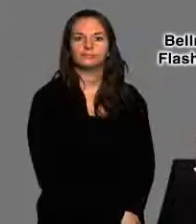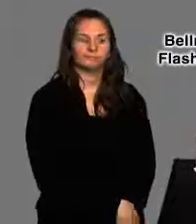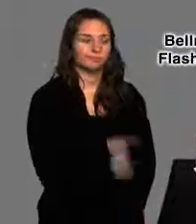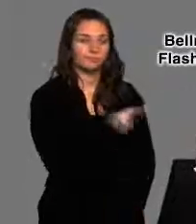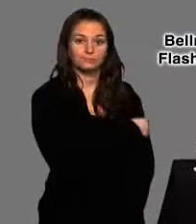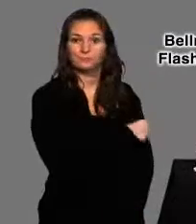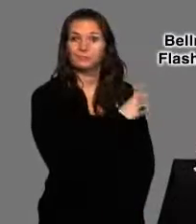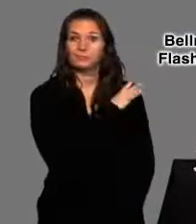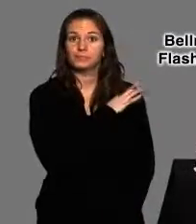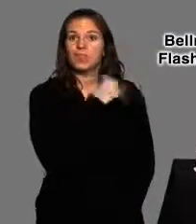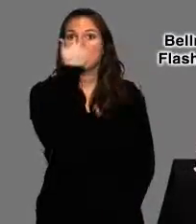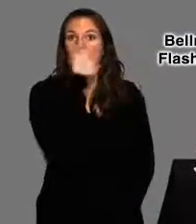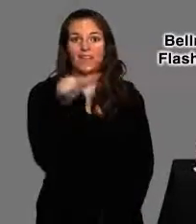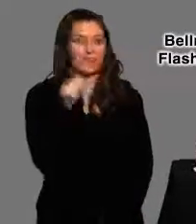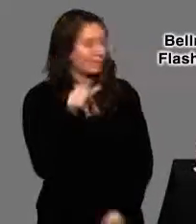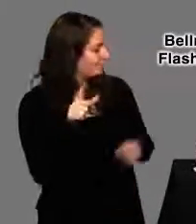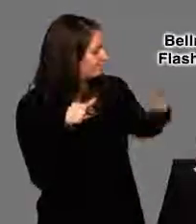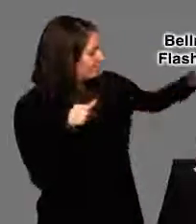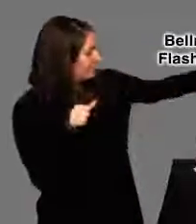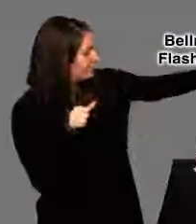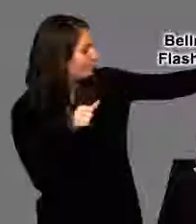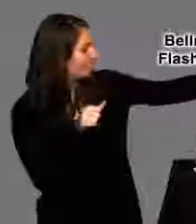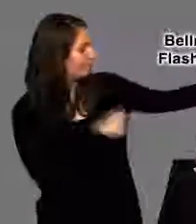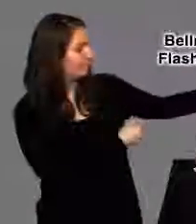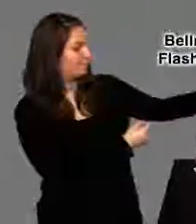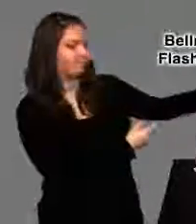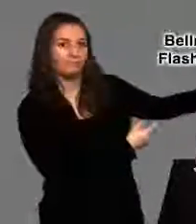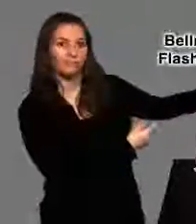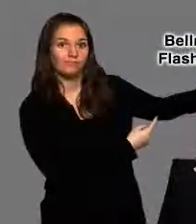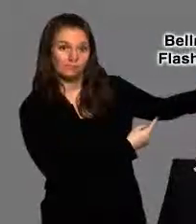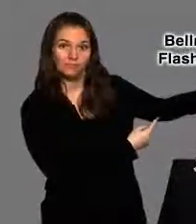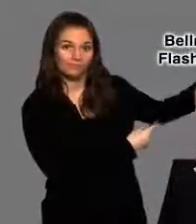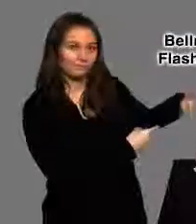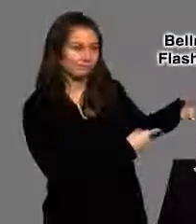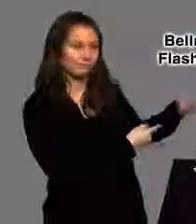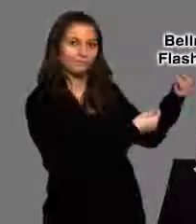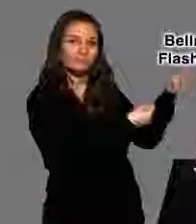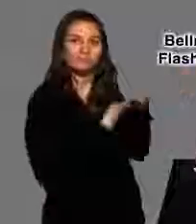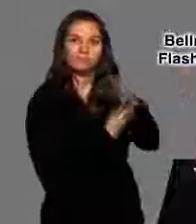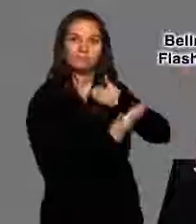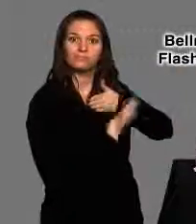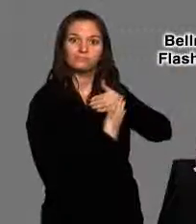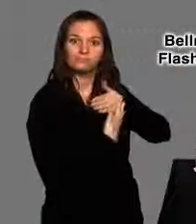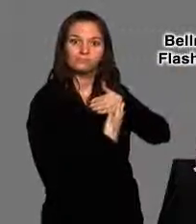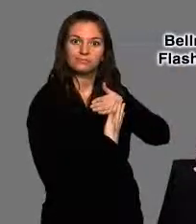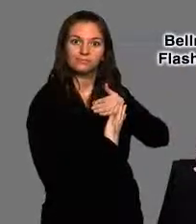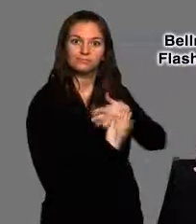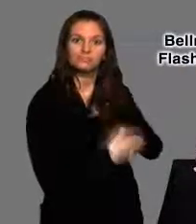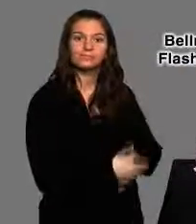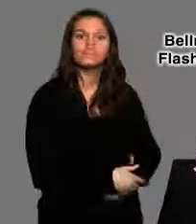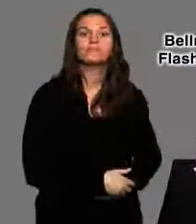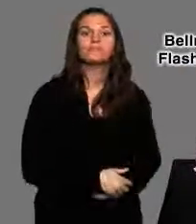This unit connects to multiple transmitters to alert you with powerful and distinct flashes.